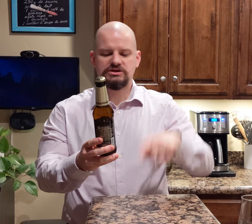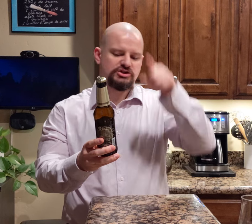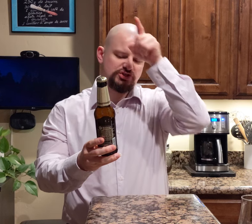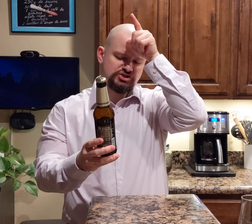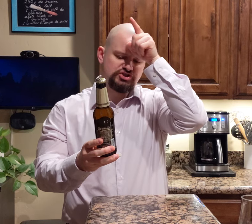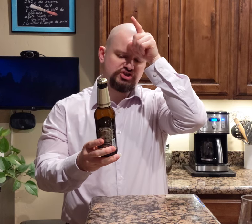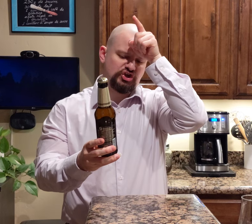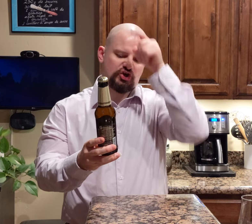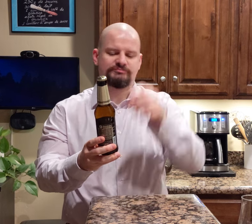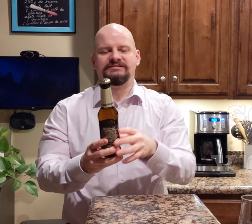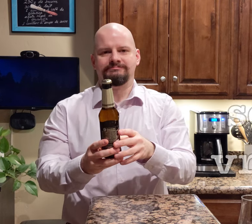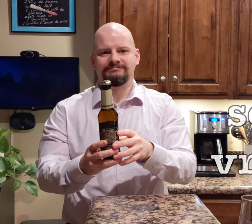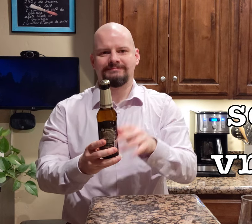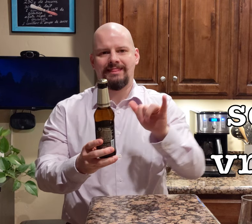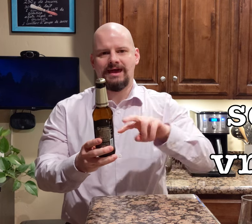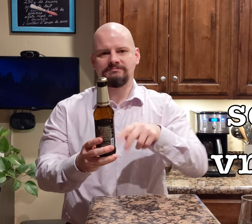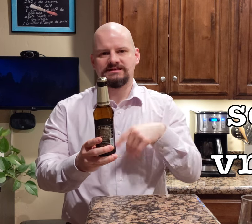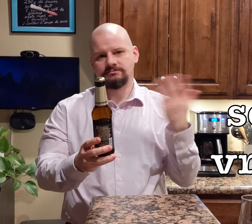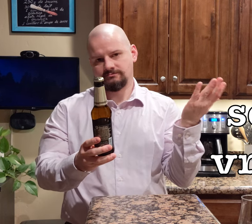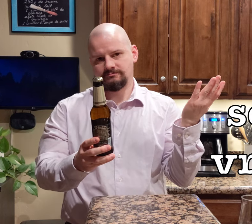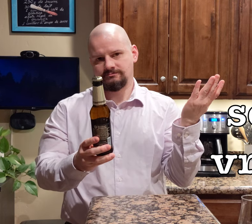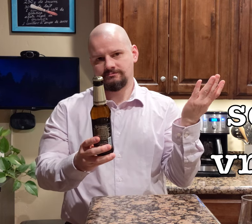It's German and this means this.